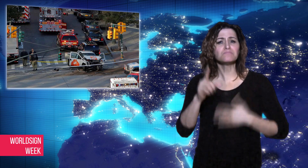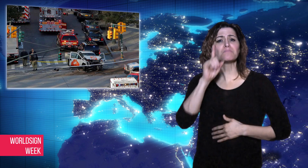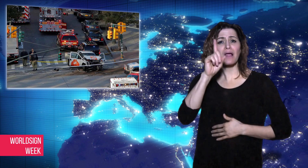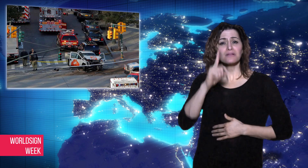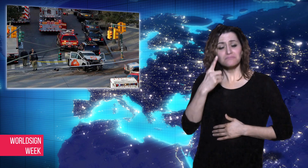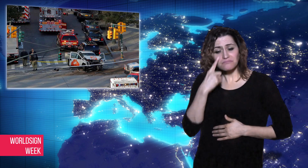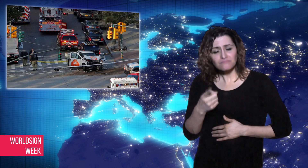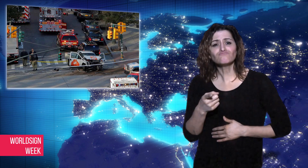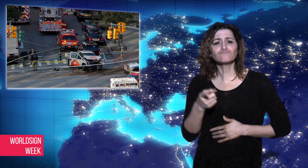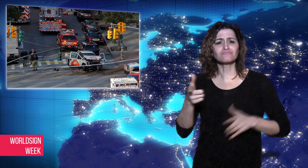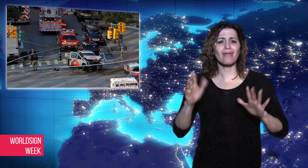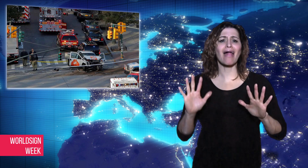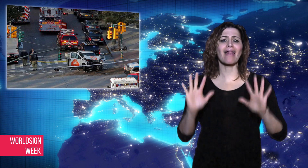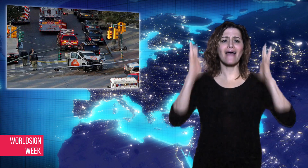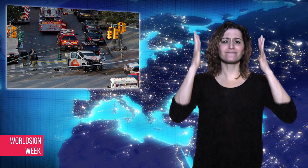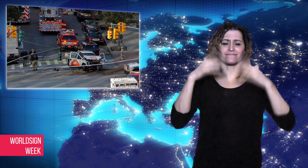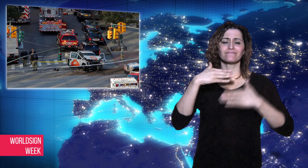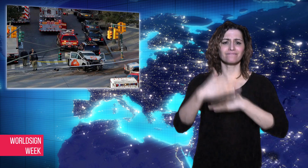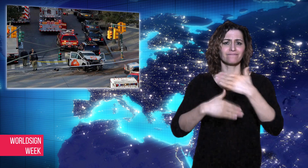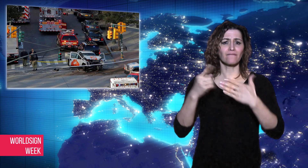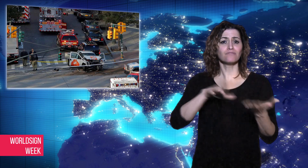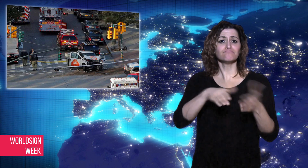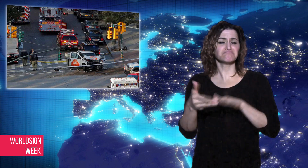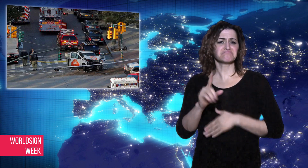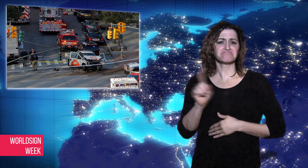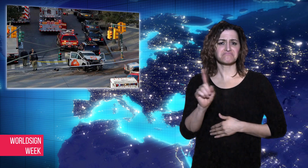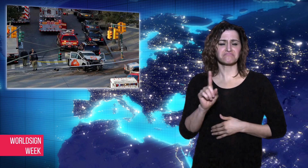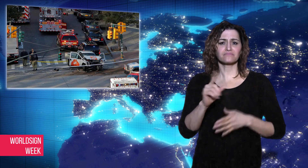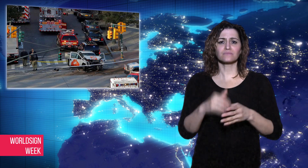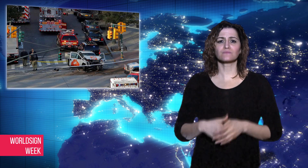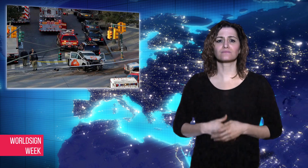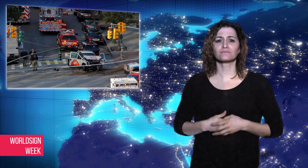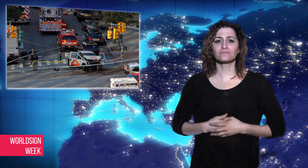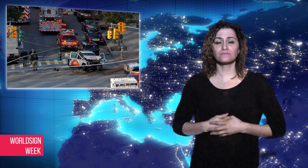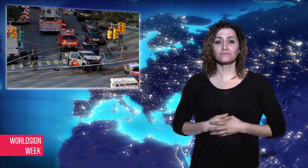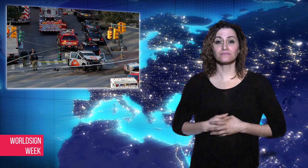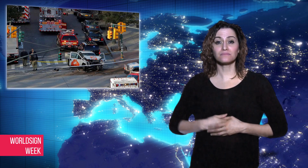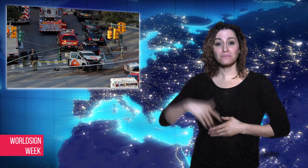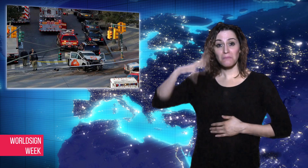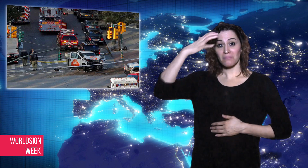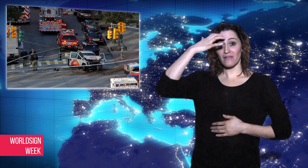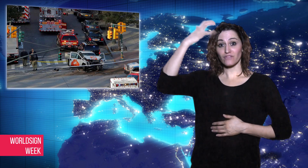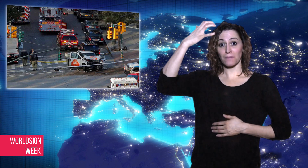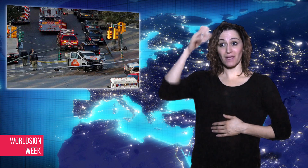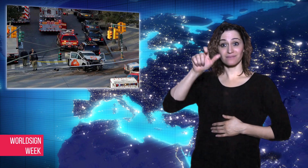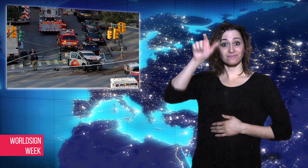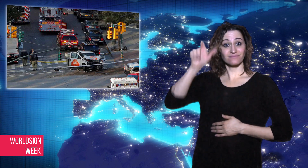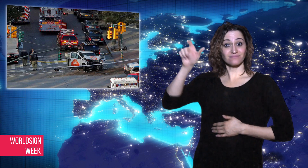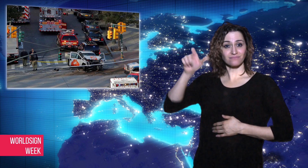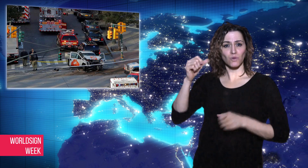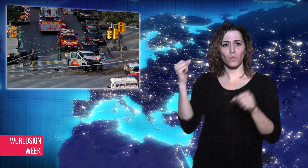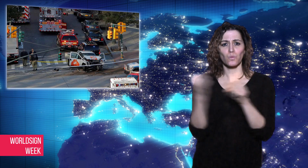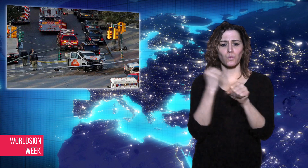was a "lone wolf" attack but suspect